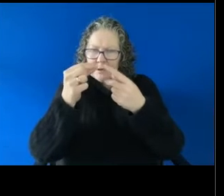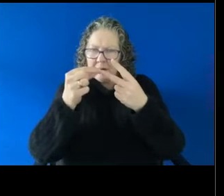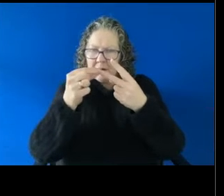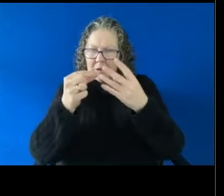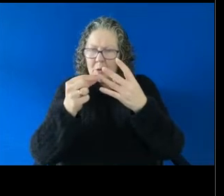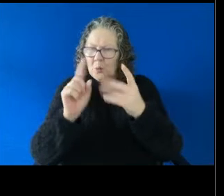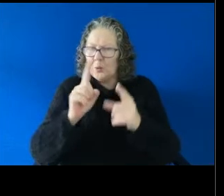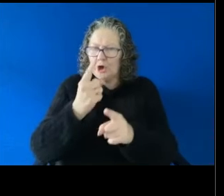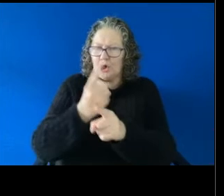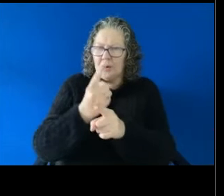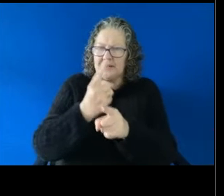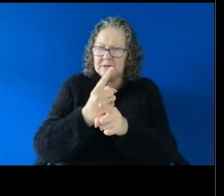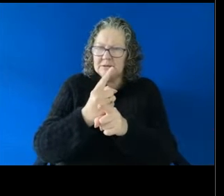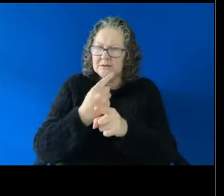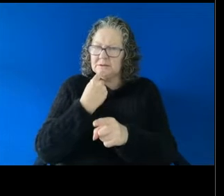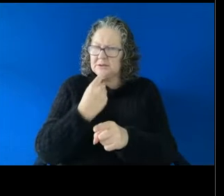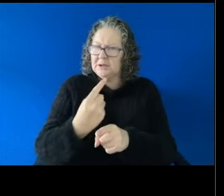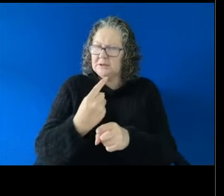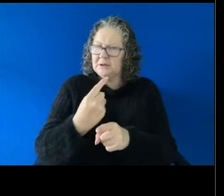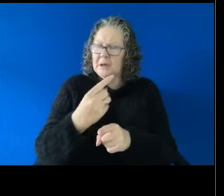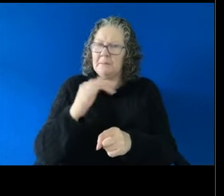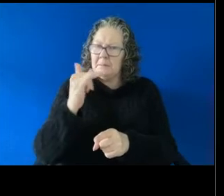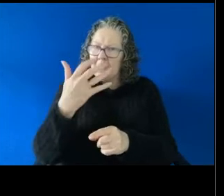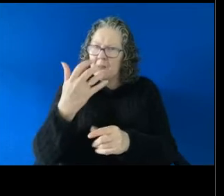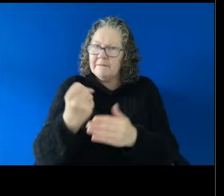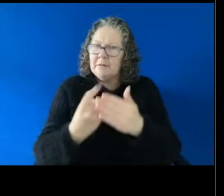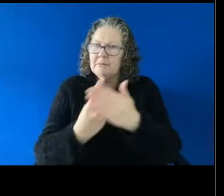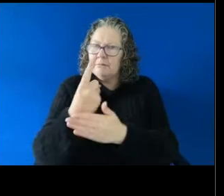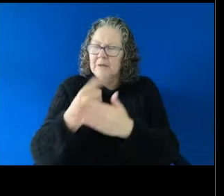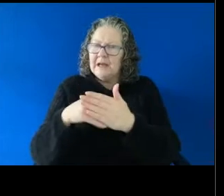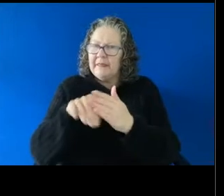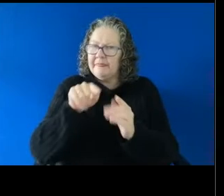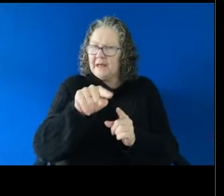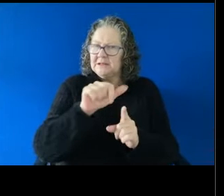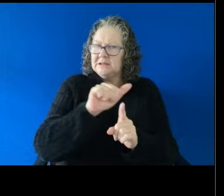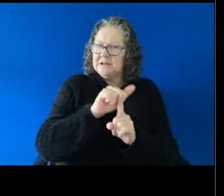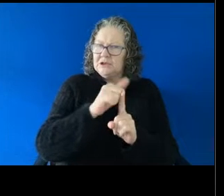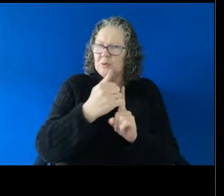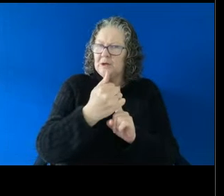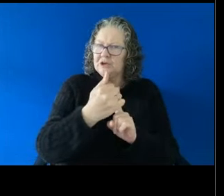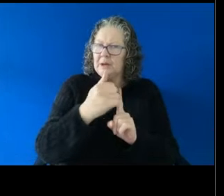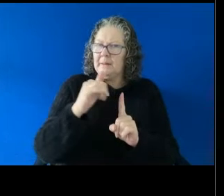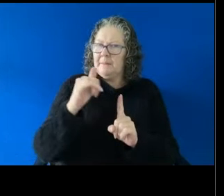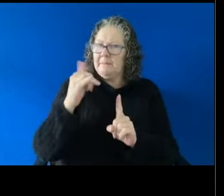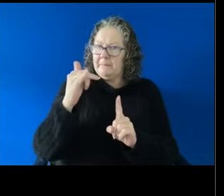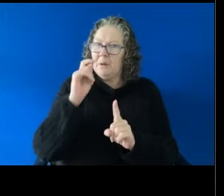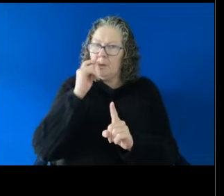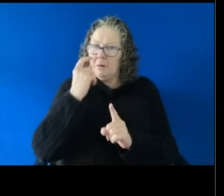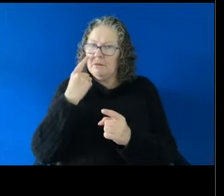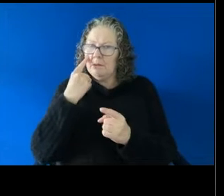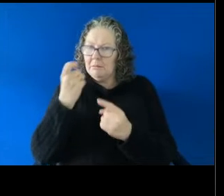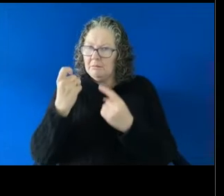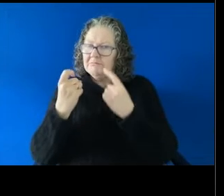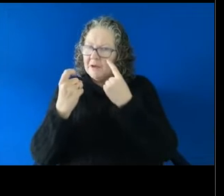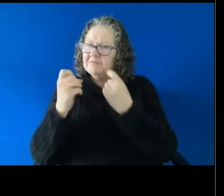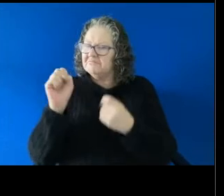that certain things in the scenario are more likely to be found to be sexual harassment.